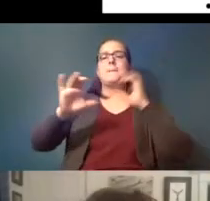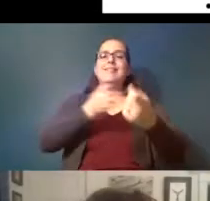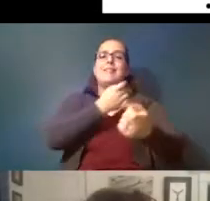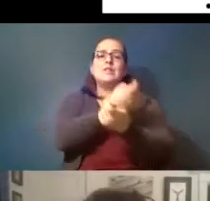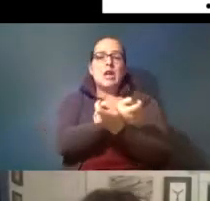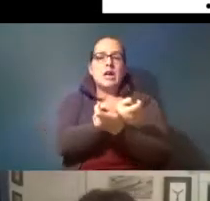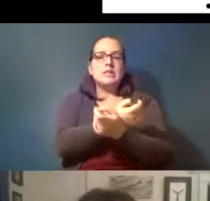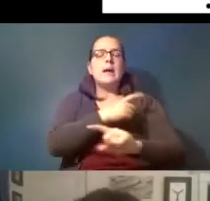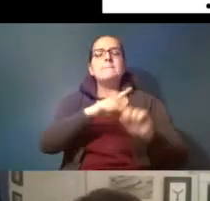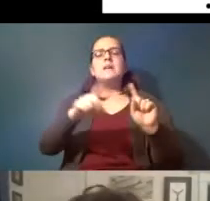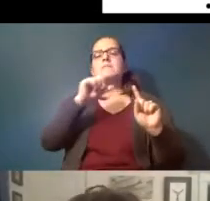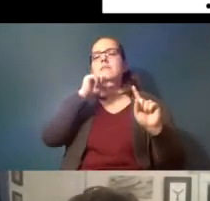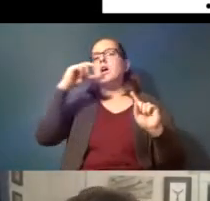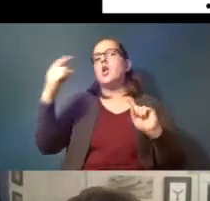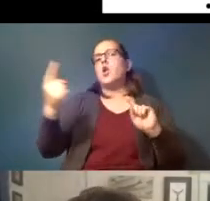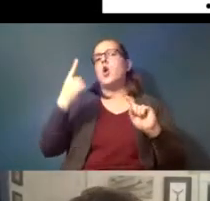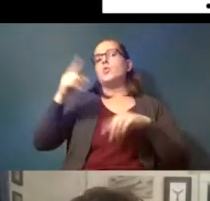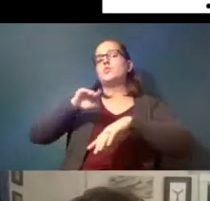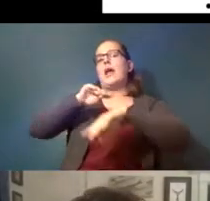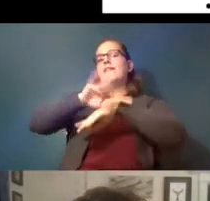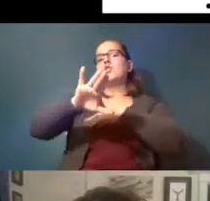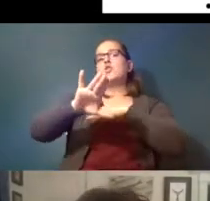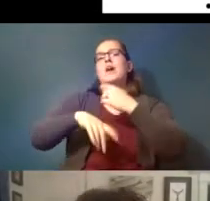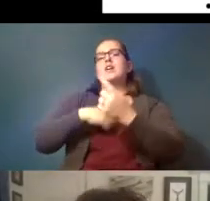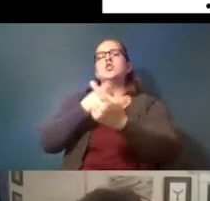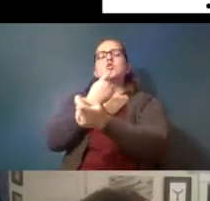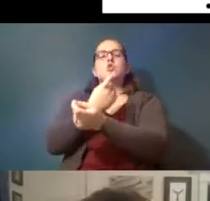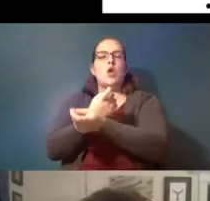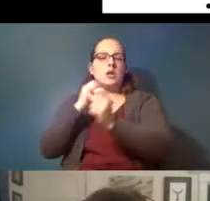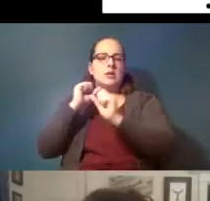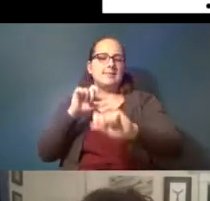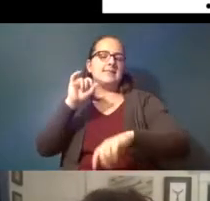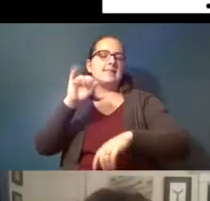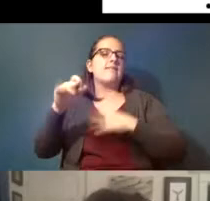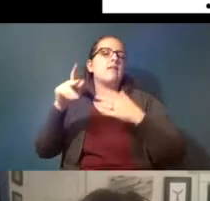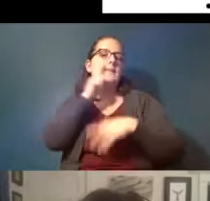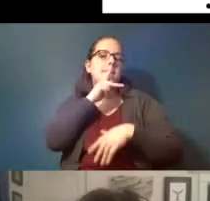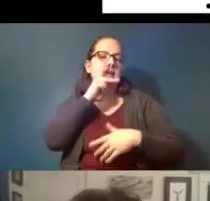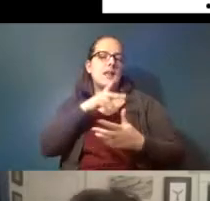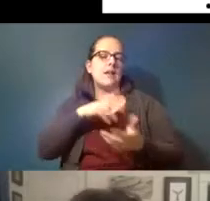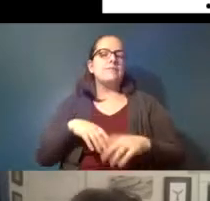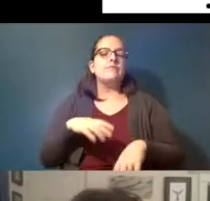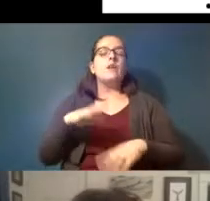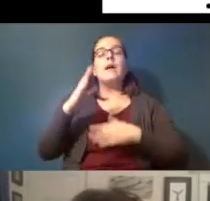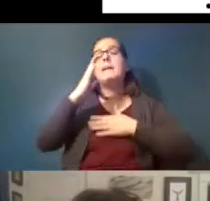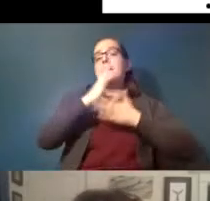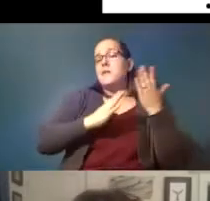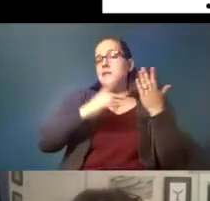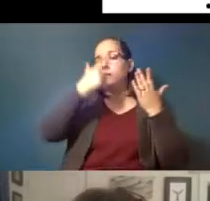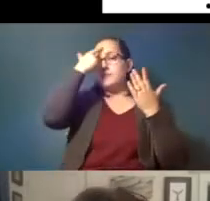but they don't always influence the toxicity of plastic in part because it takes a lot to get